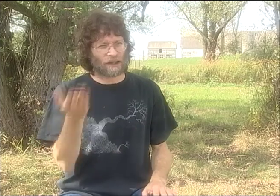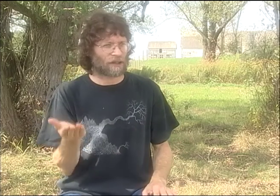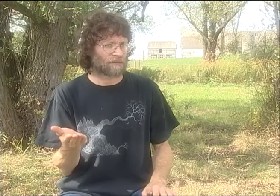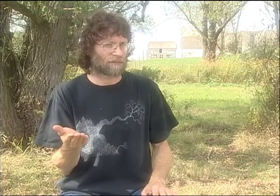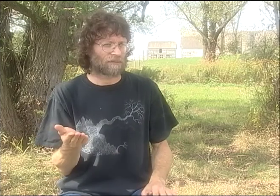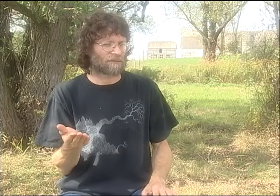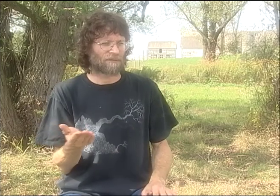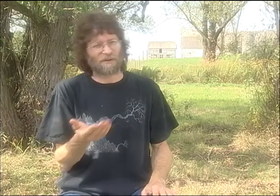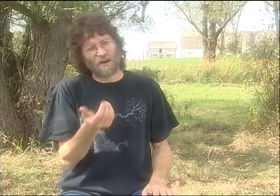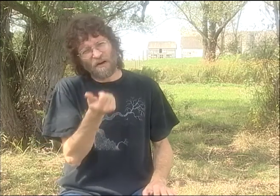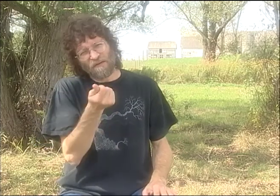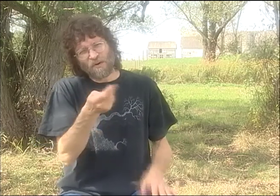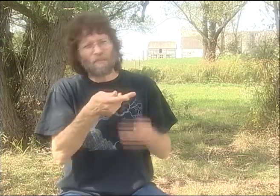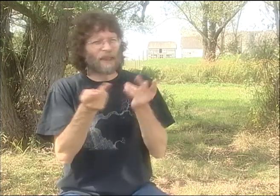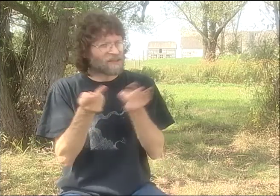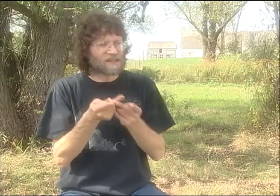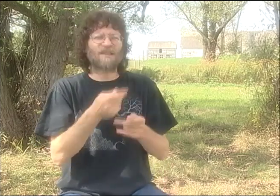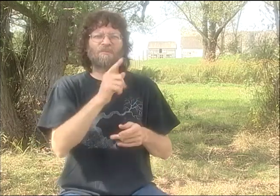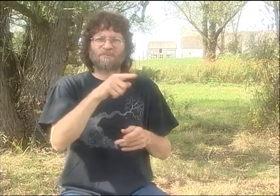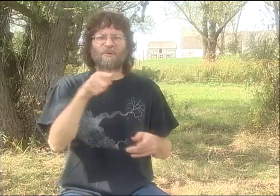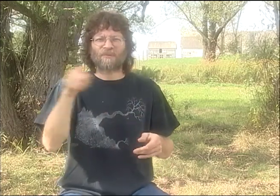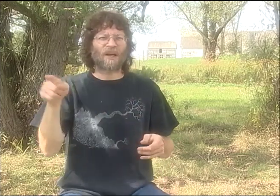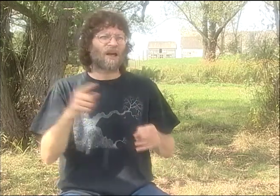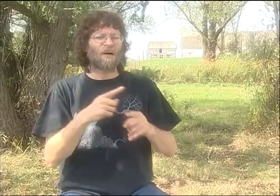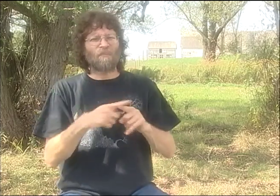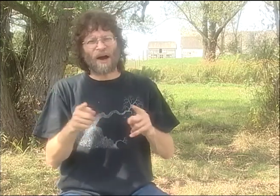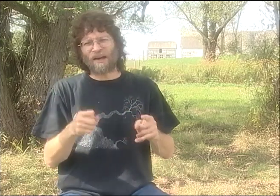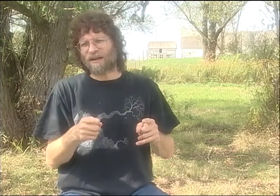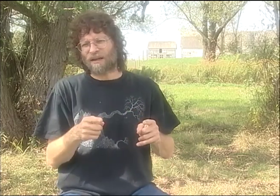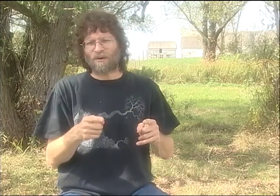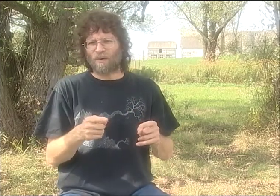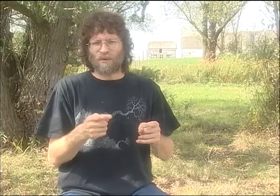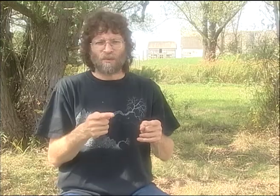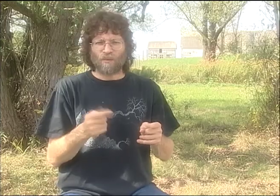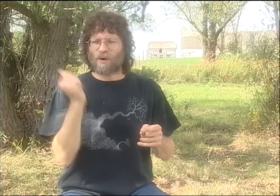WE ALSO WENT TO THE UNIVERSITY OF VERMONT. WE ALSO PERFORMED IN BINGHAMTON.